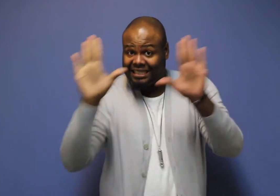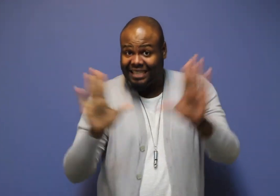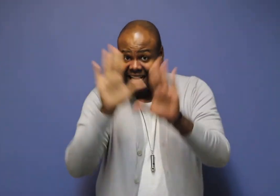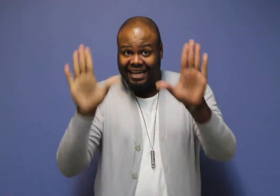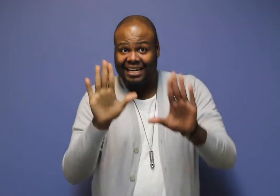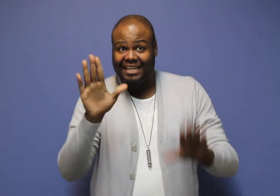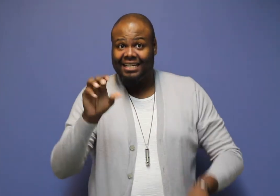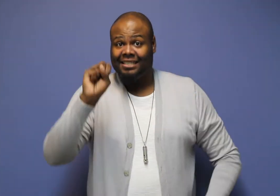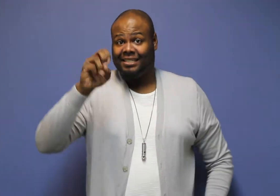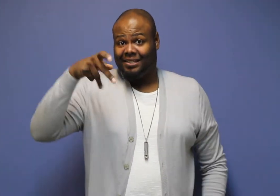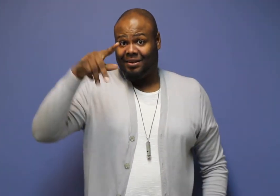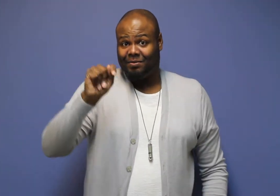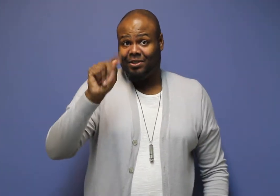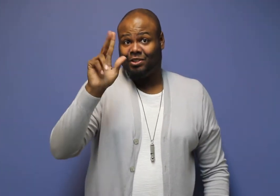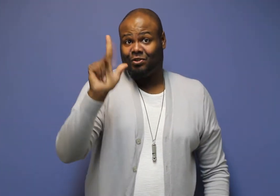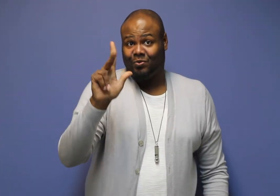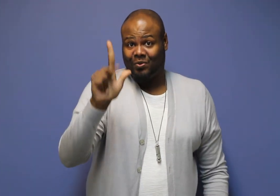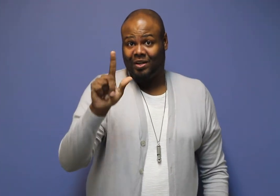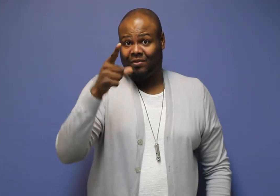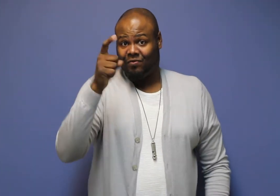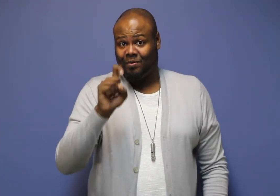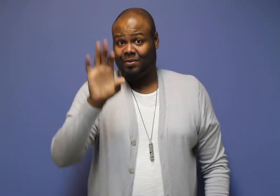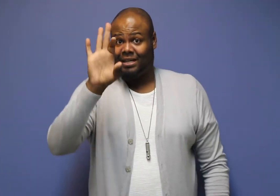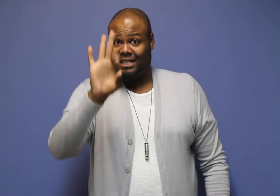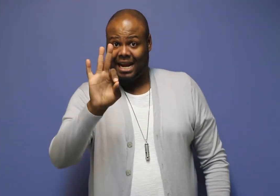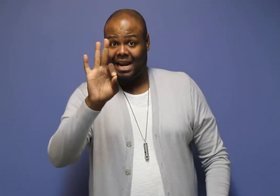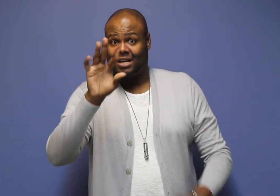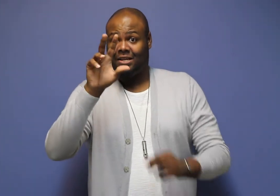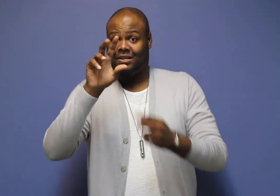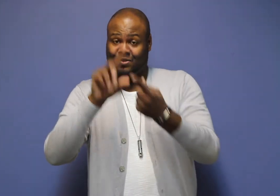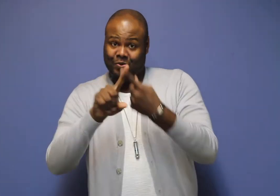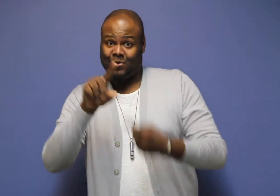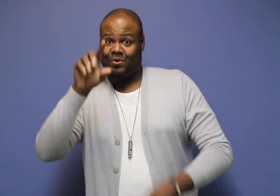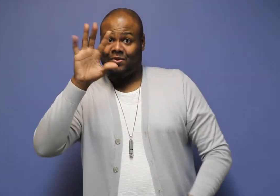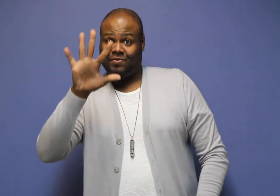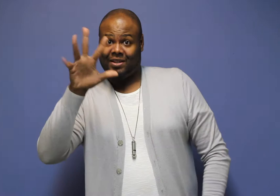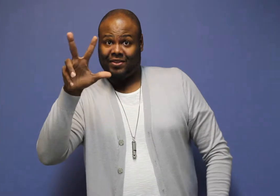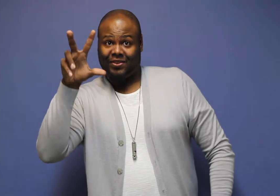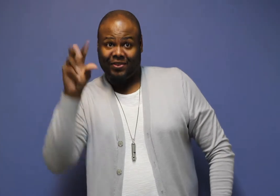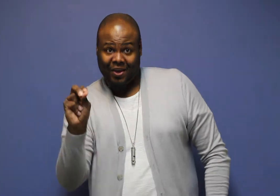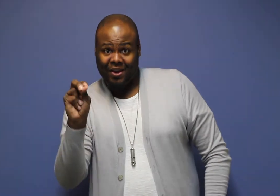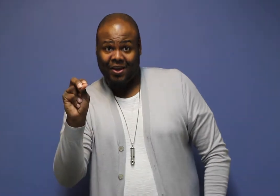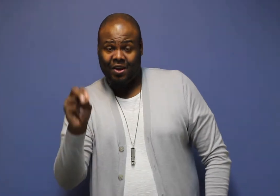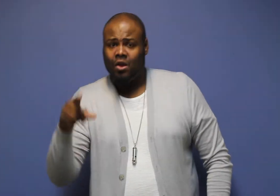and Sunday, September 23rd, 9:00pm-5:30pm.